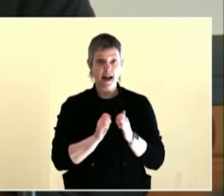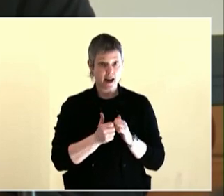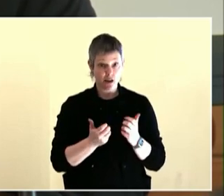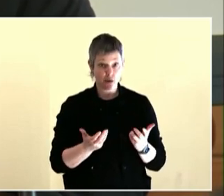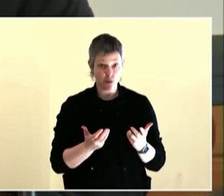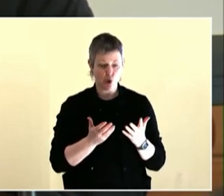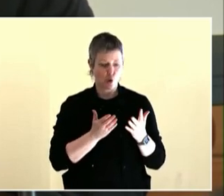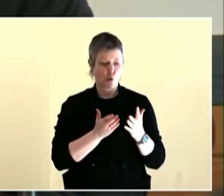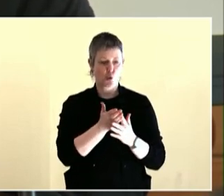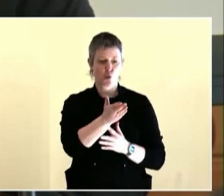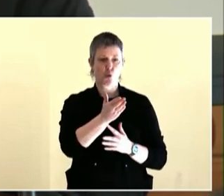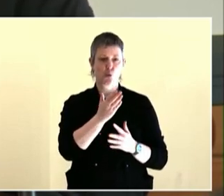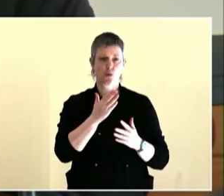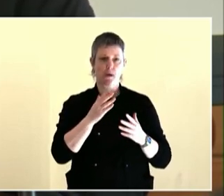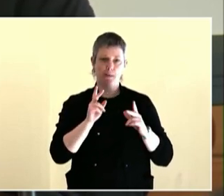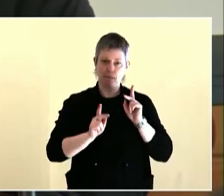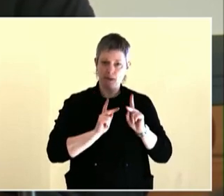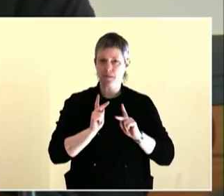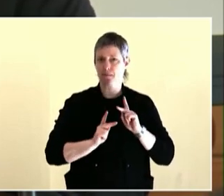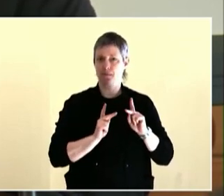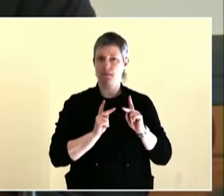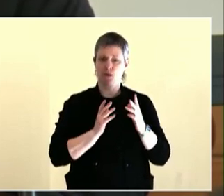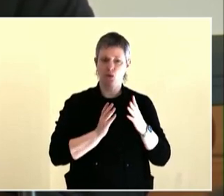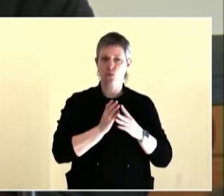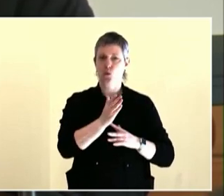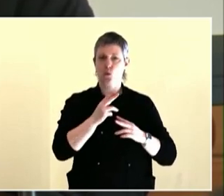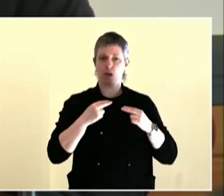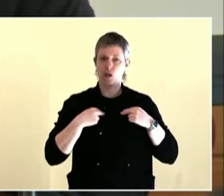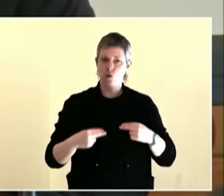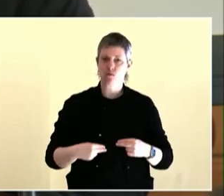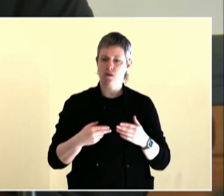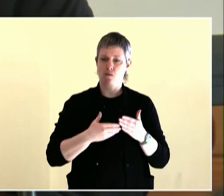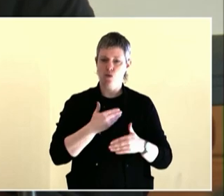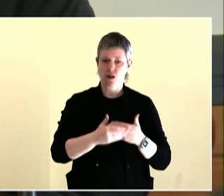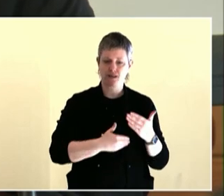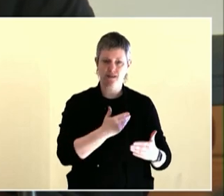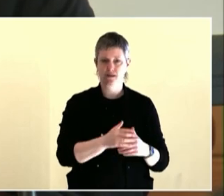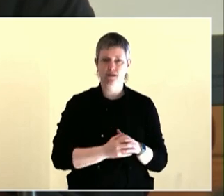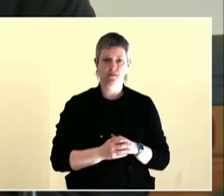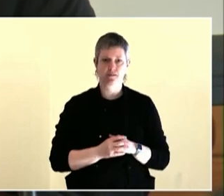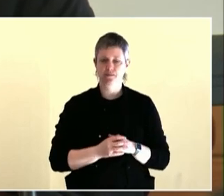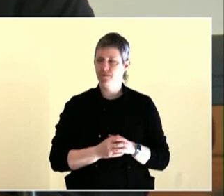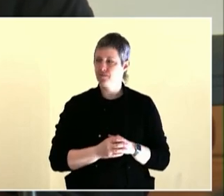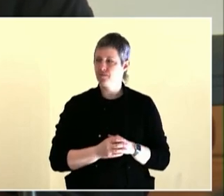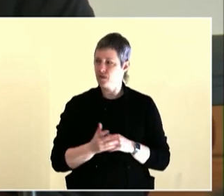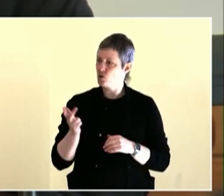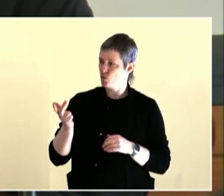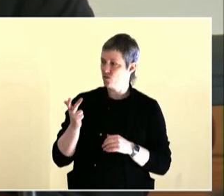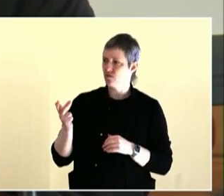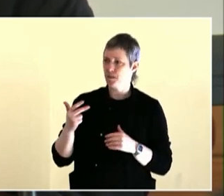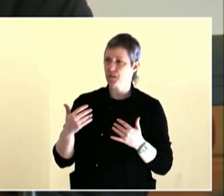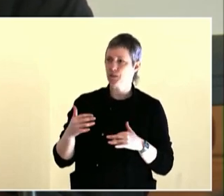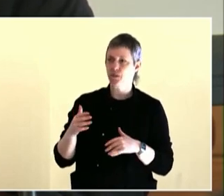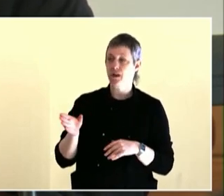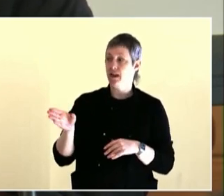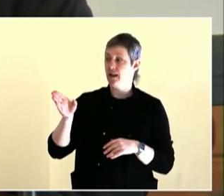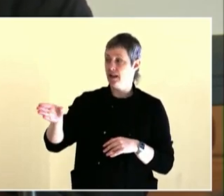was struggling, financially, when I was facilitating, so when you were saying about how we